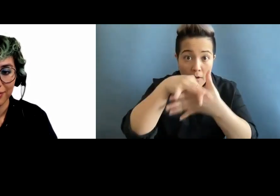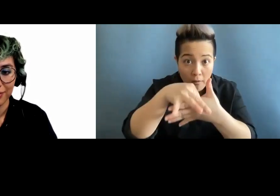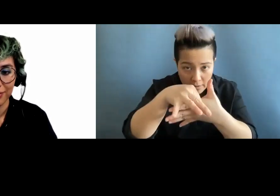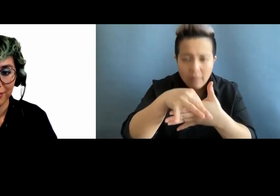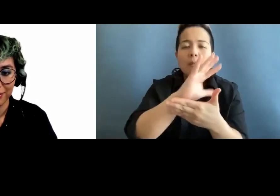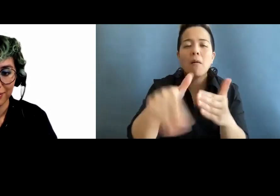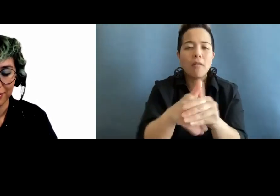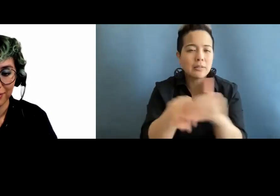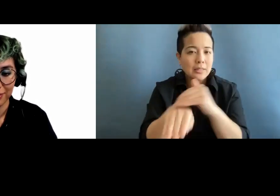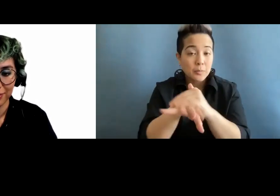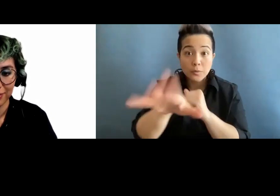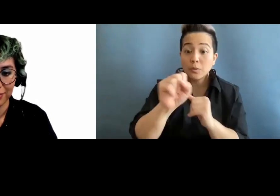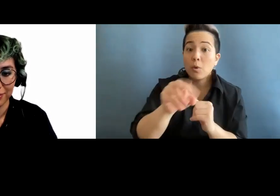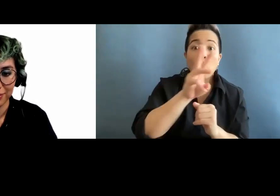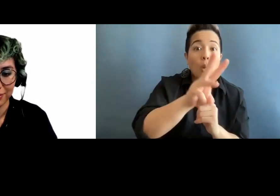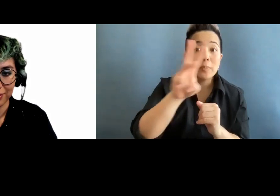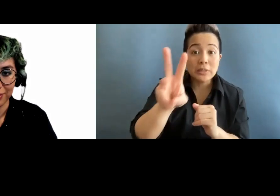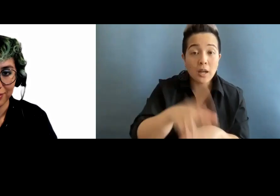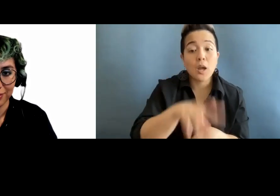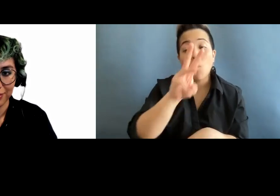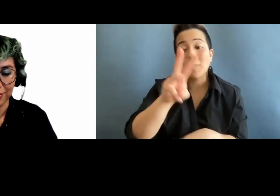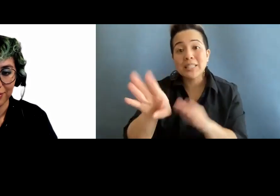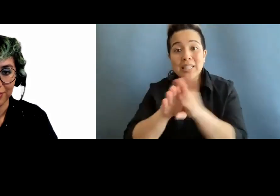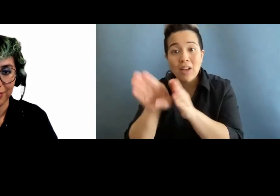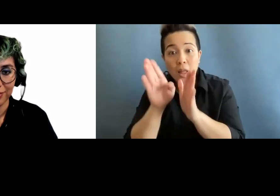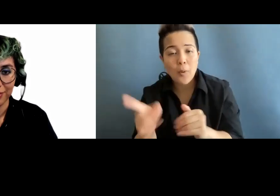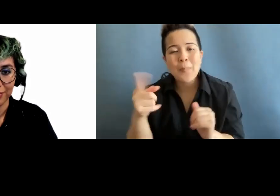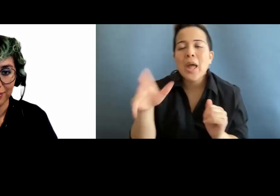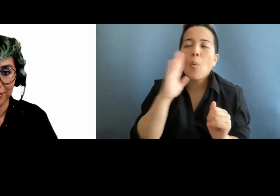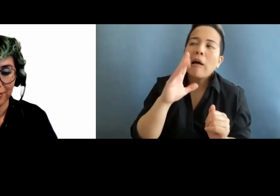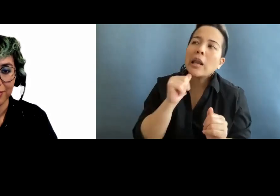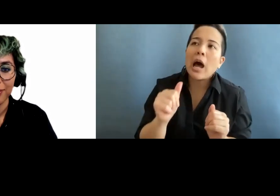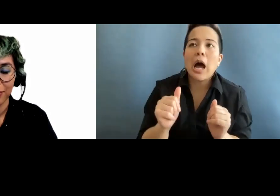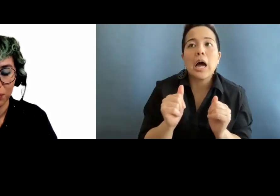website. So website, website developer, they are not going to necessarily understand accessibility